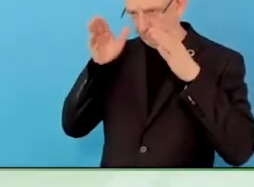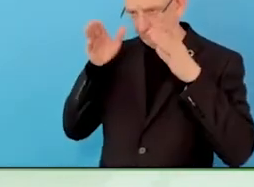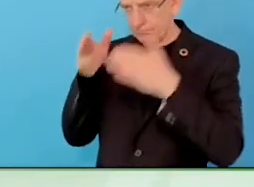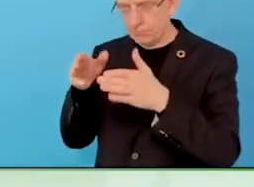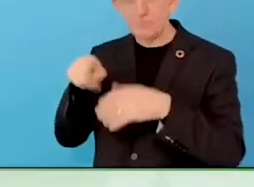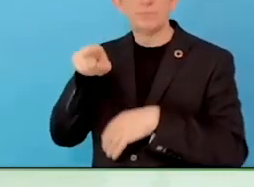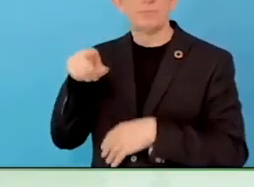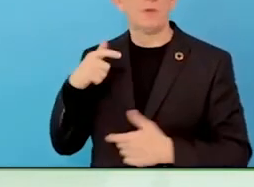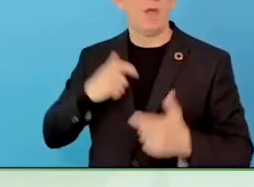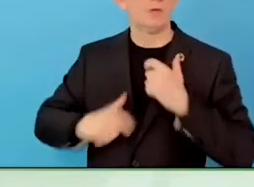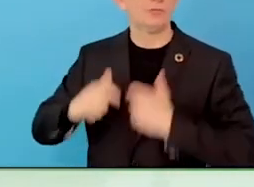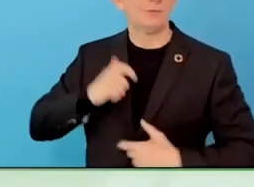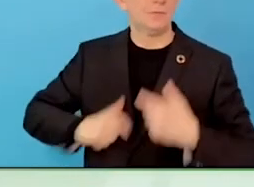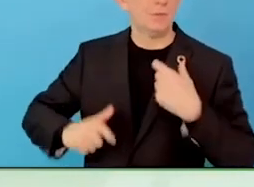There is paper. Resumes in paper. Yes.